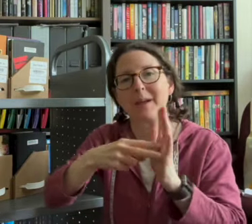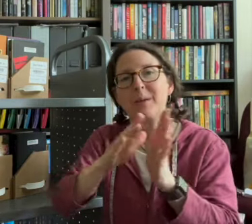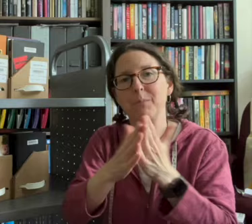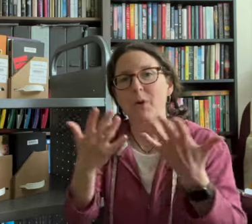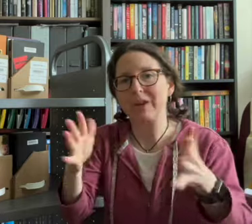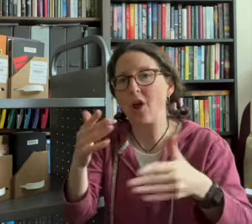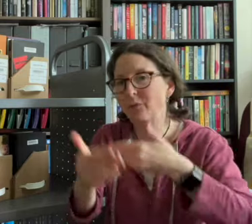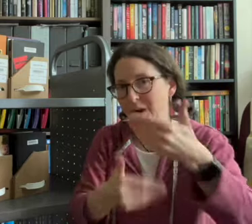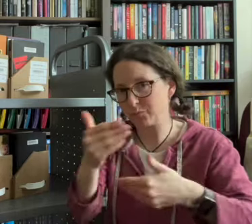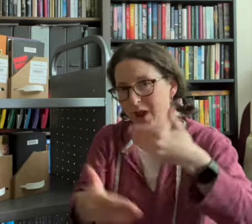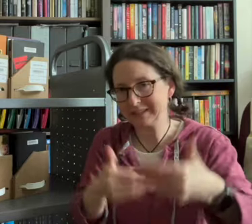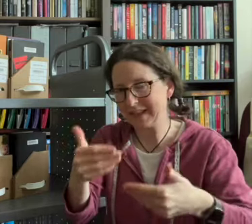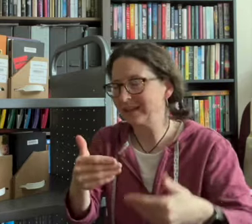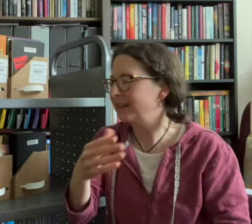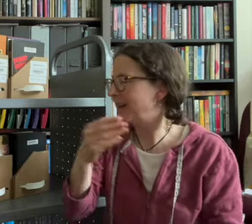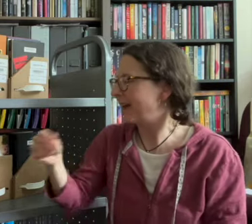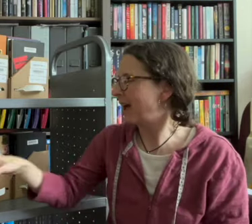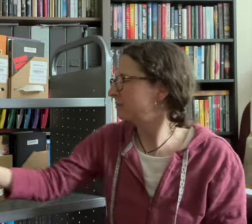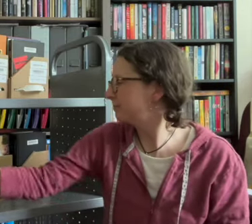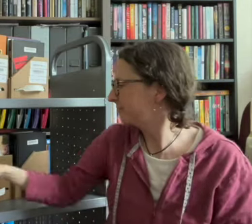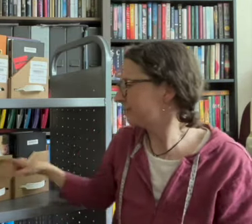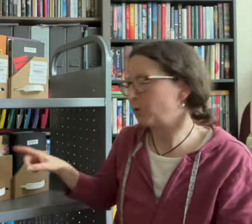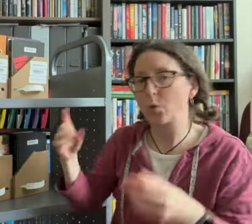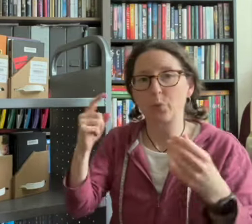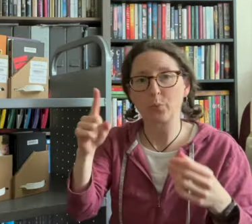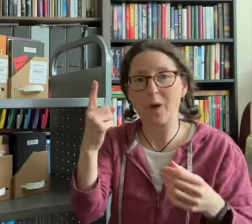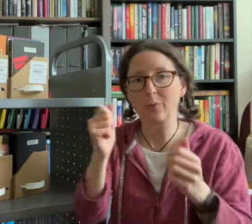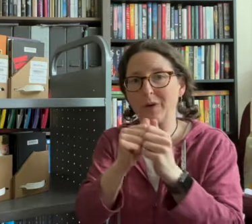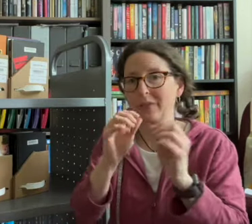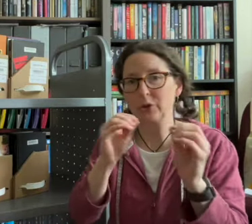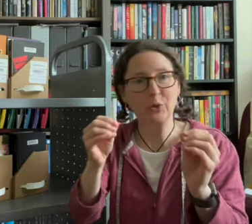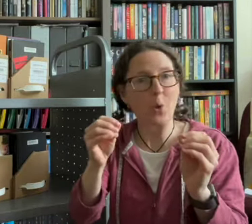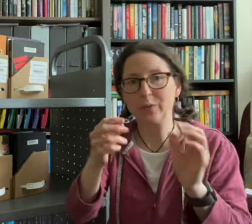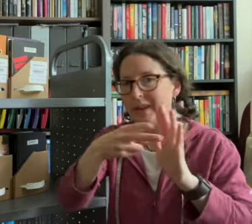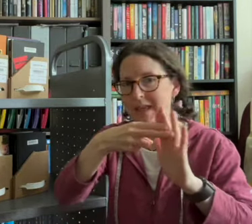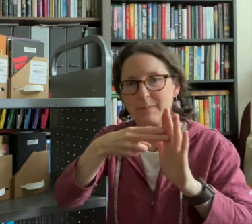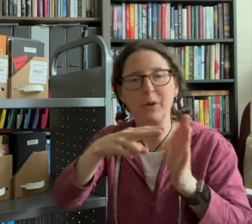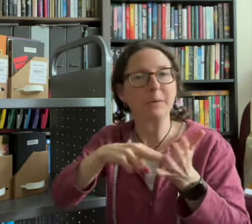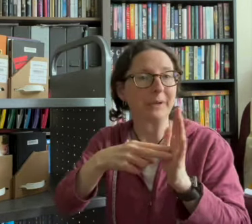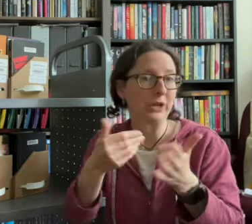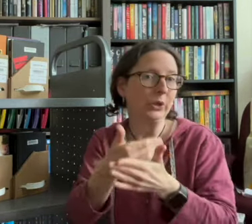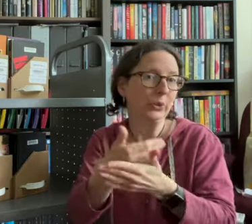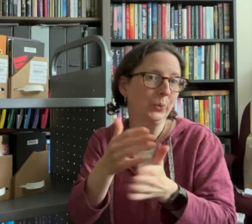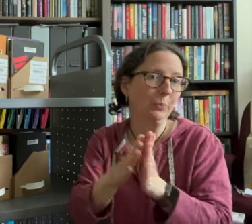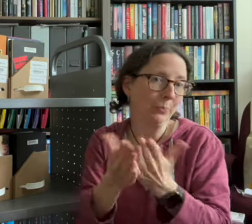already processed these are ones from the shared collections facility and the ones with no labels